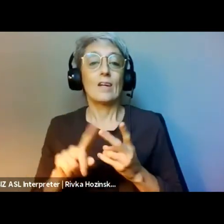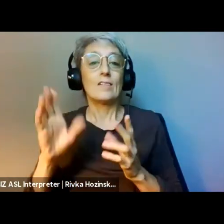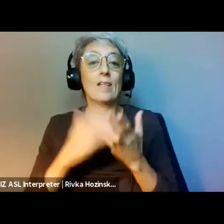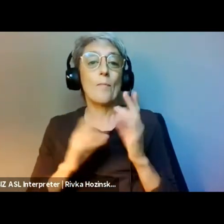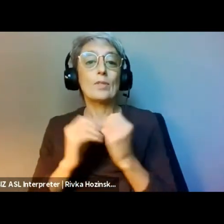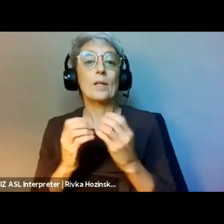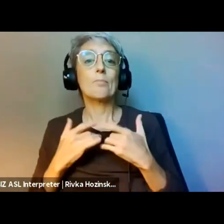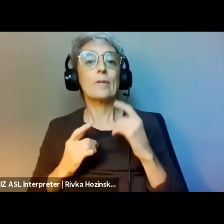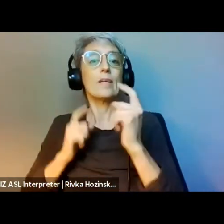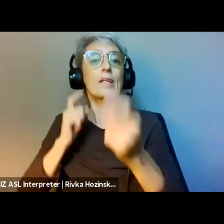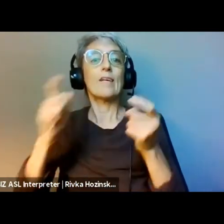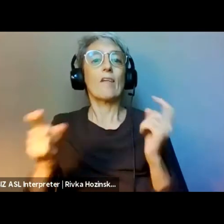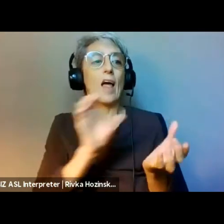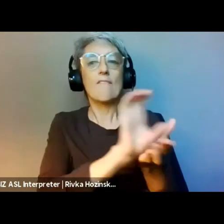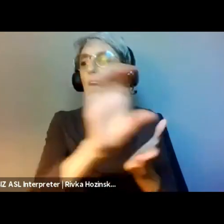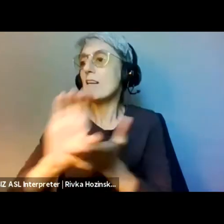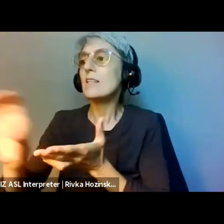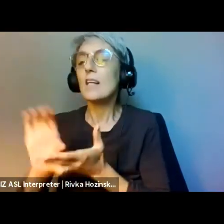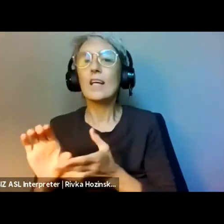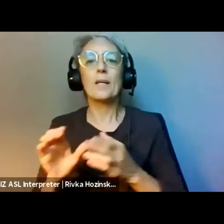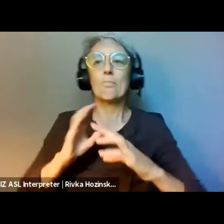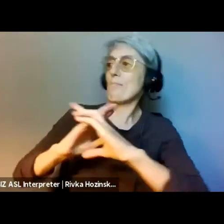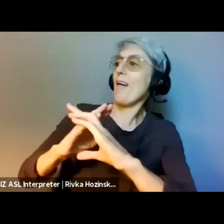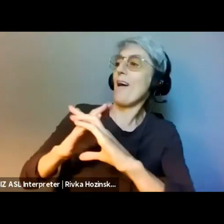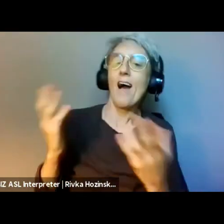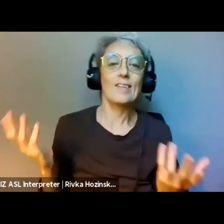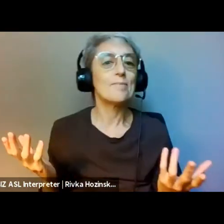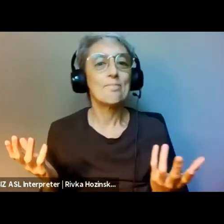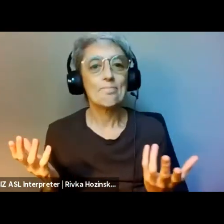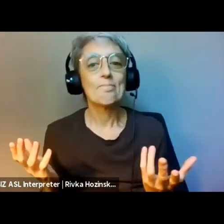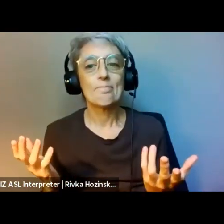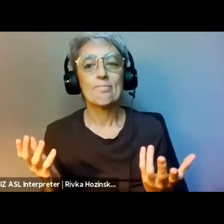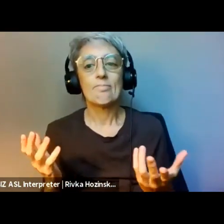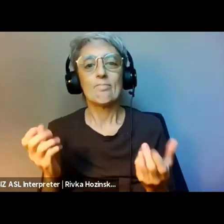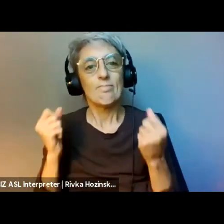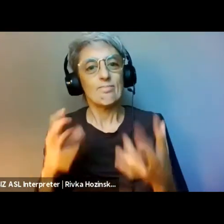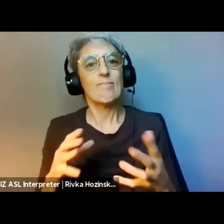So, how do we move move into a regenerative economy to build the cultural economy we need?